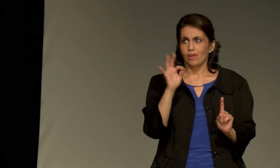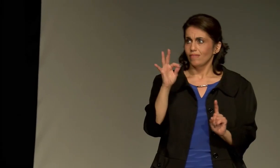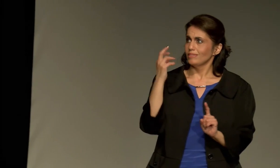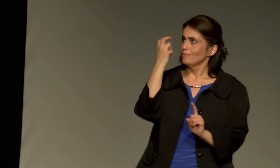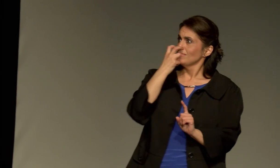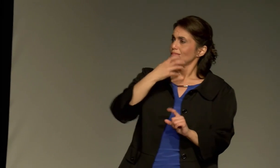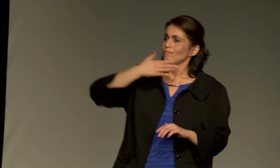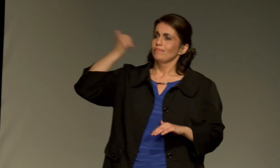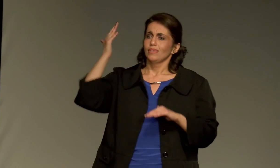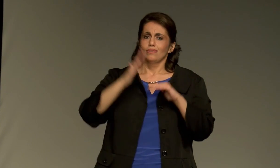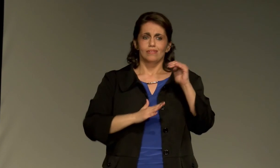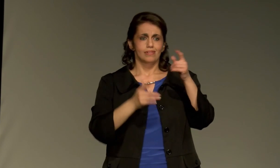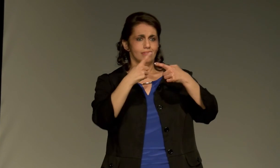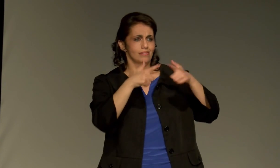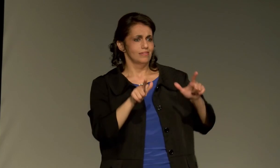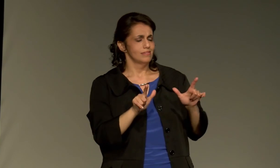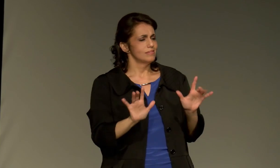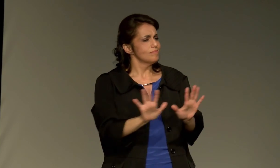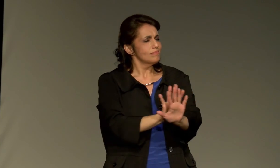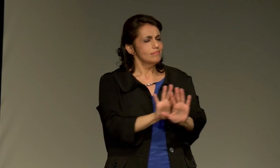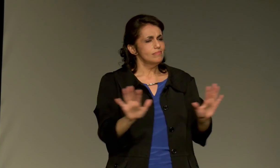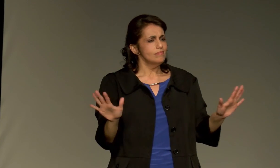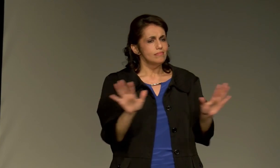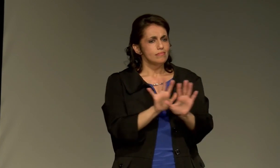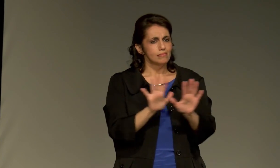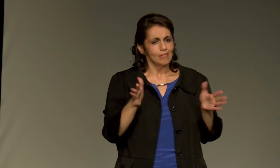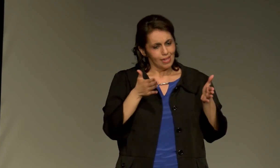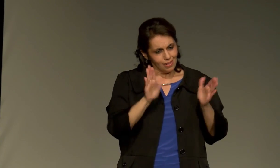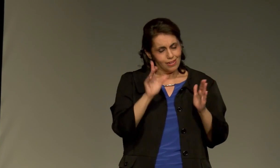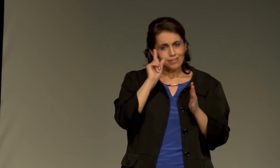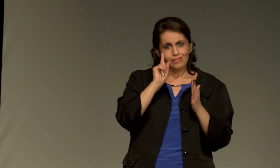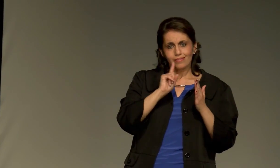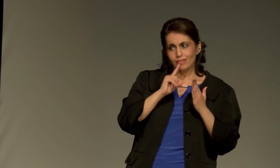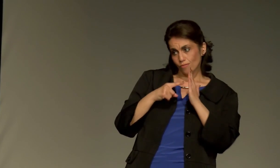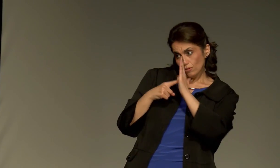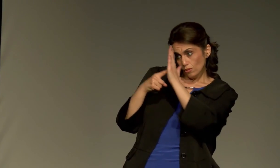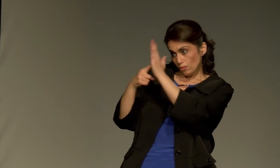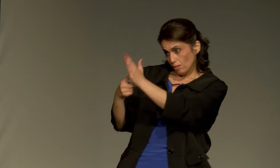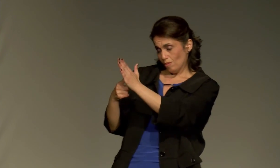That goes back to that old perception of, well, speech is clearly better than sign language.